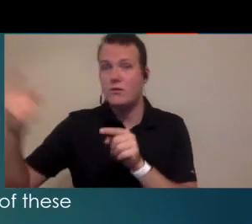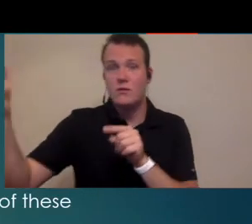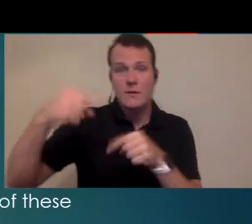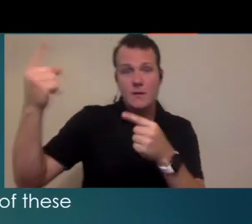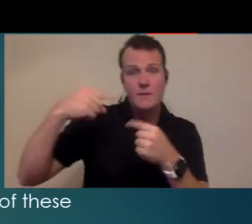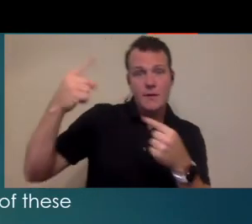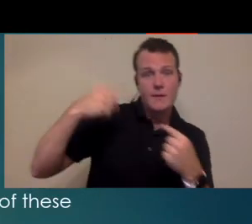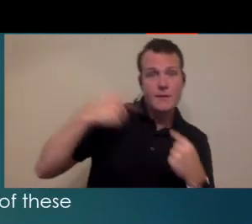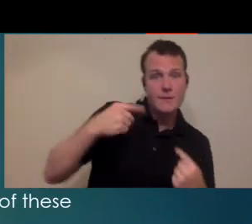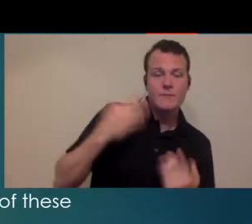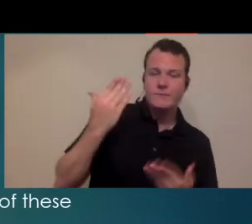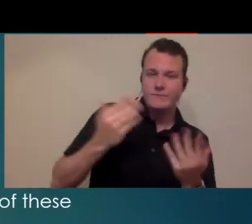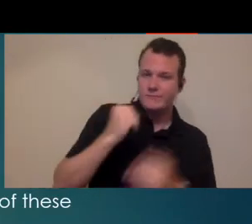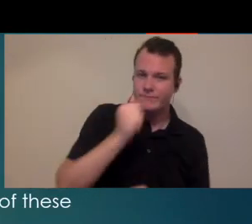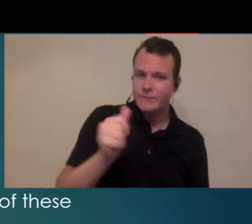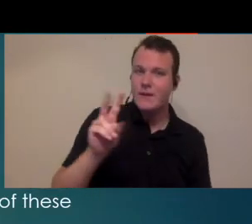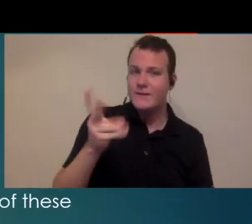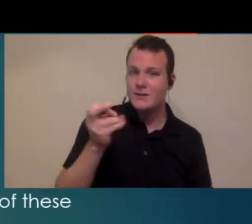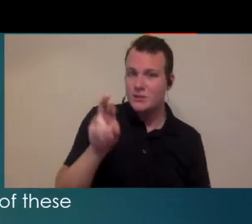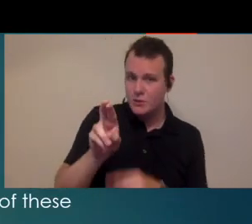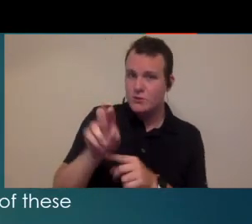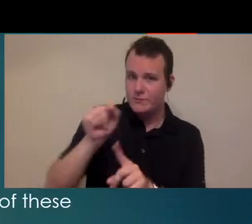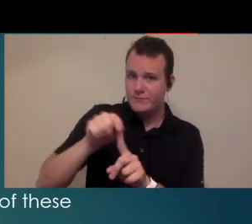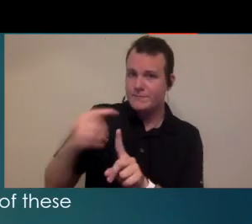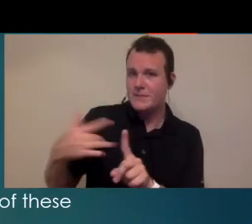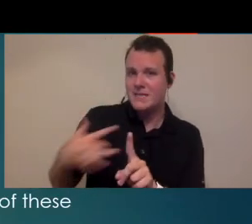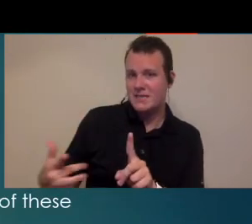appointments to kind of go with that so vestibular sort of will always be